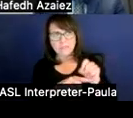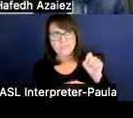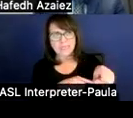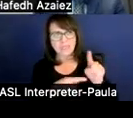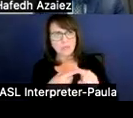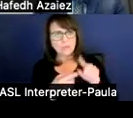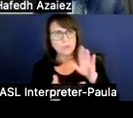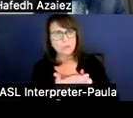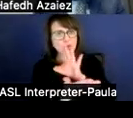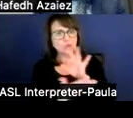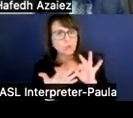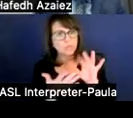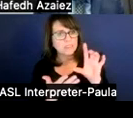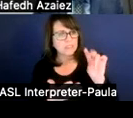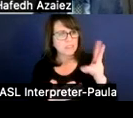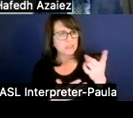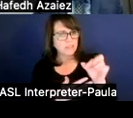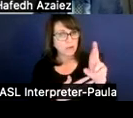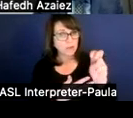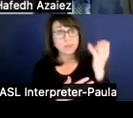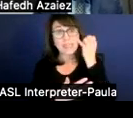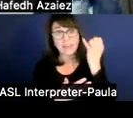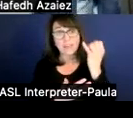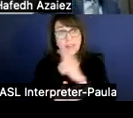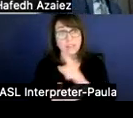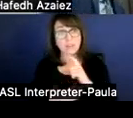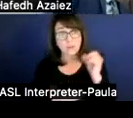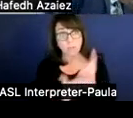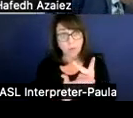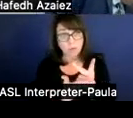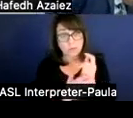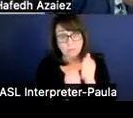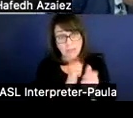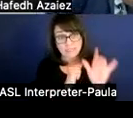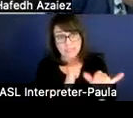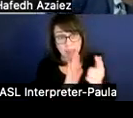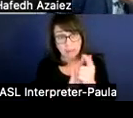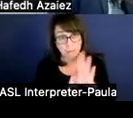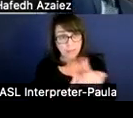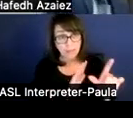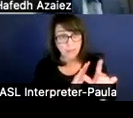if passed by the legislator? Well, when the state brings in the recapture,